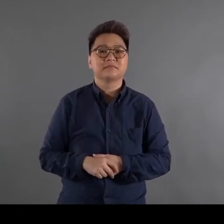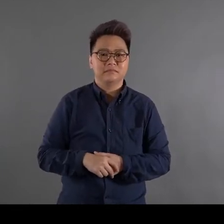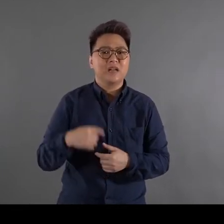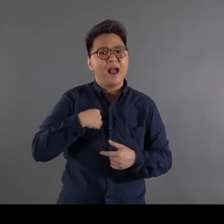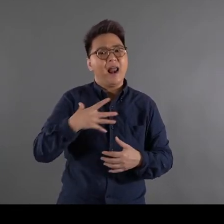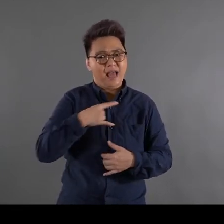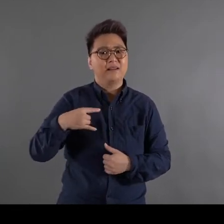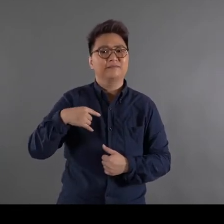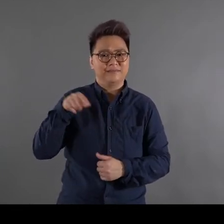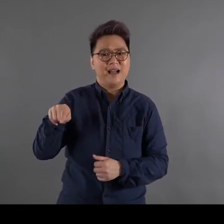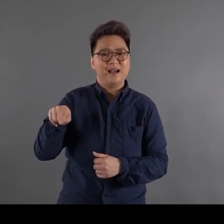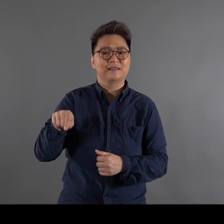I like this term. ‘Waltzing with’